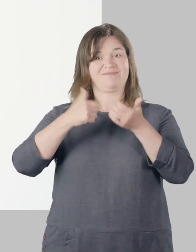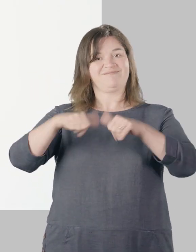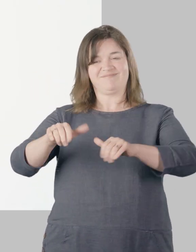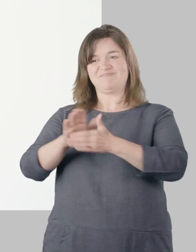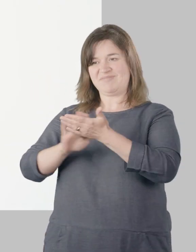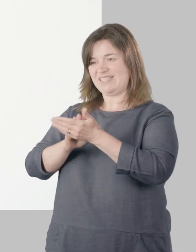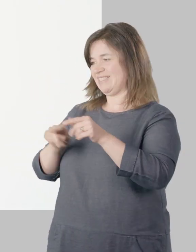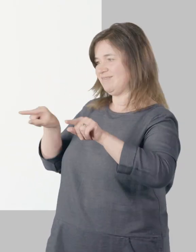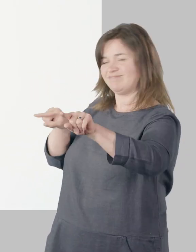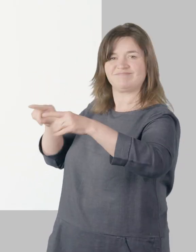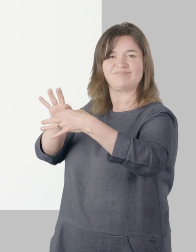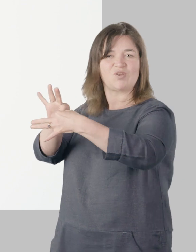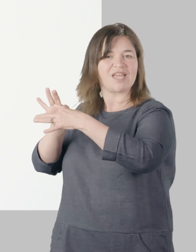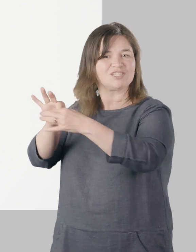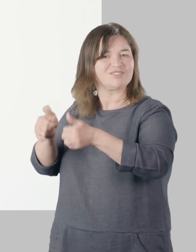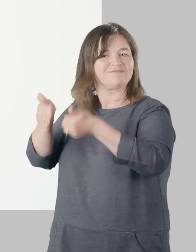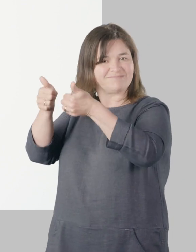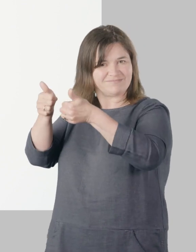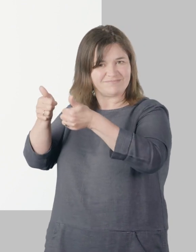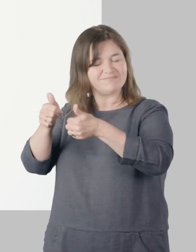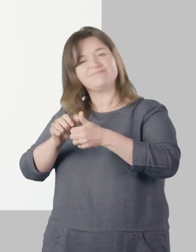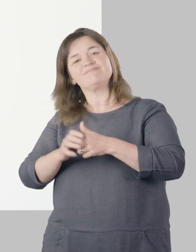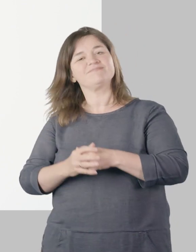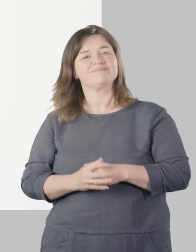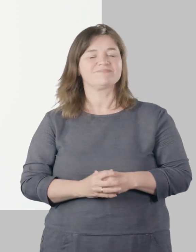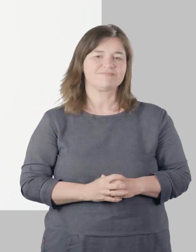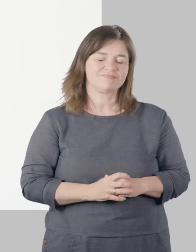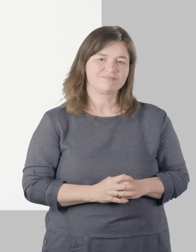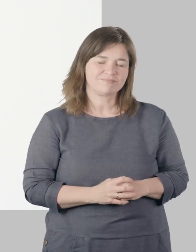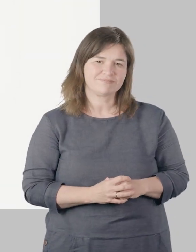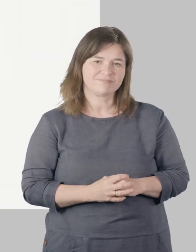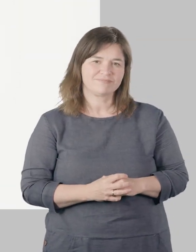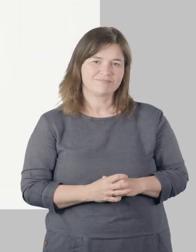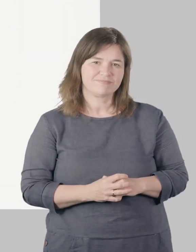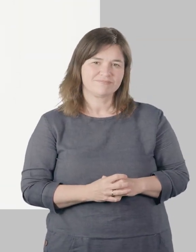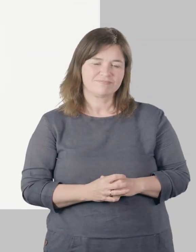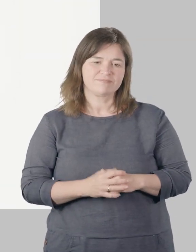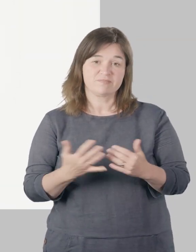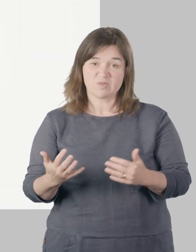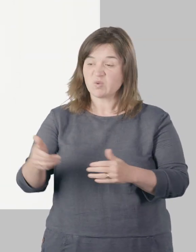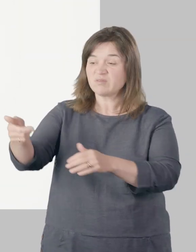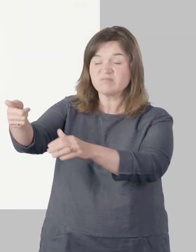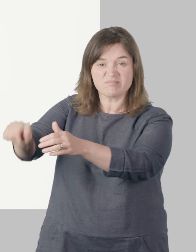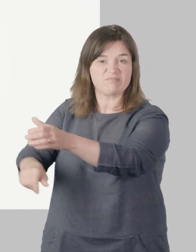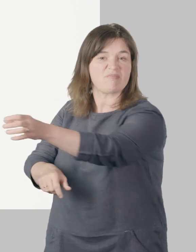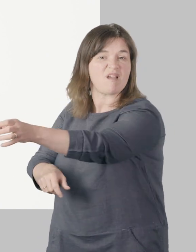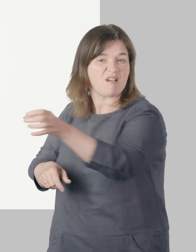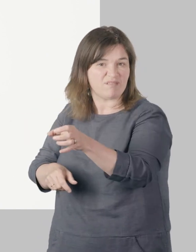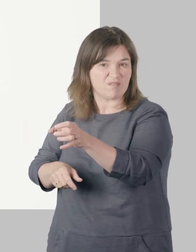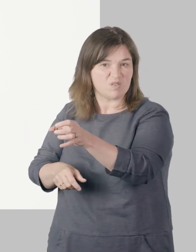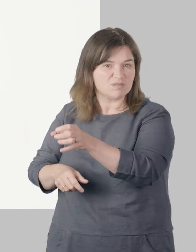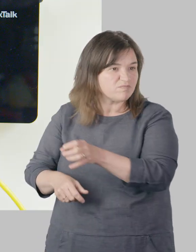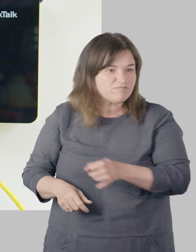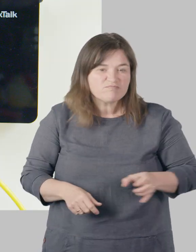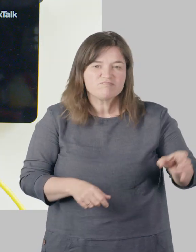to show that the Network connector and Wi-Fi extender have connected successfully.